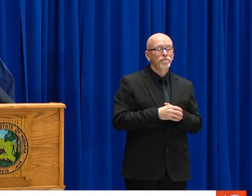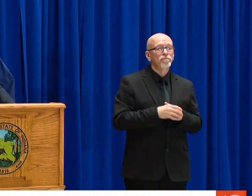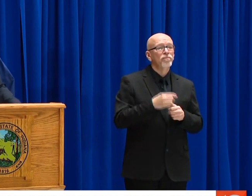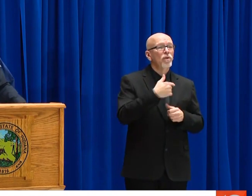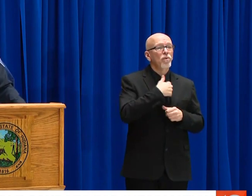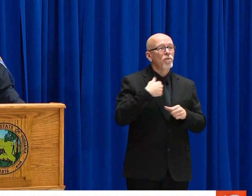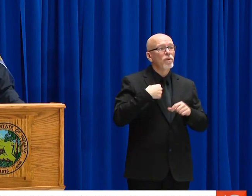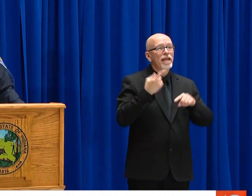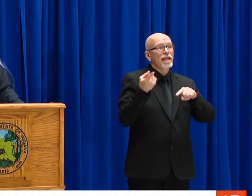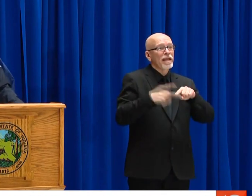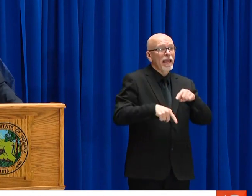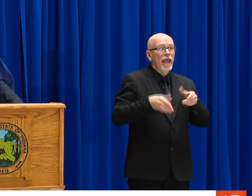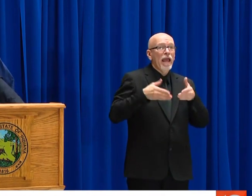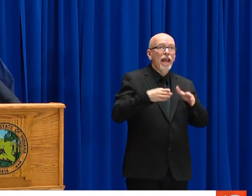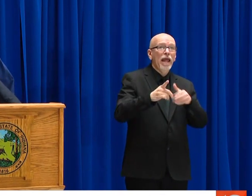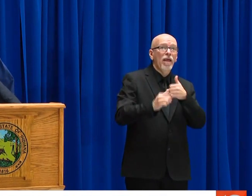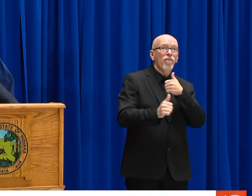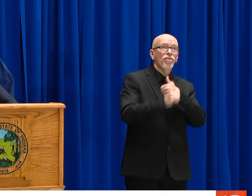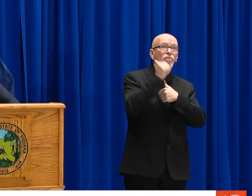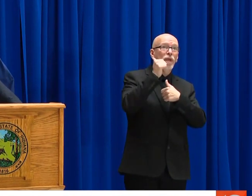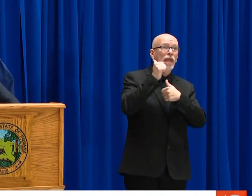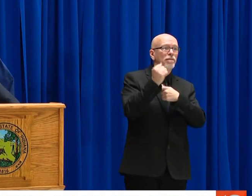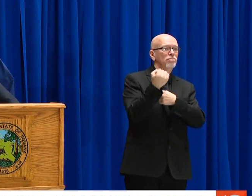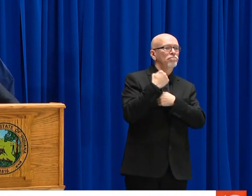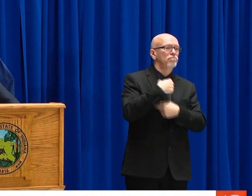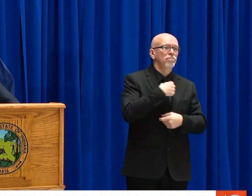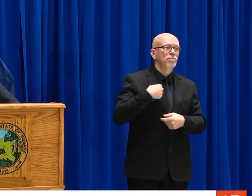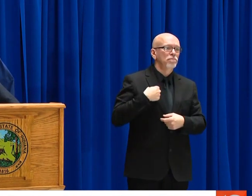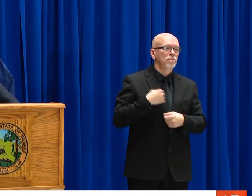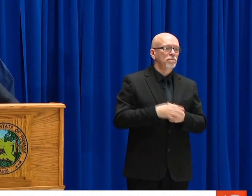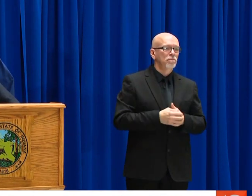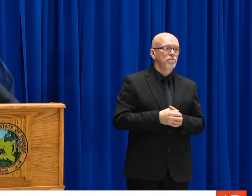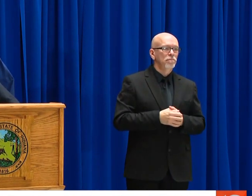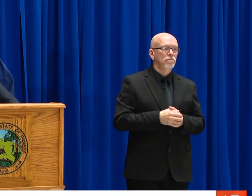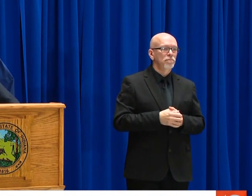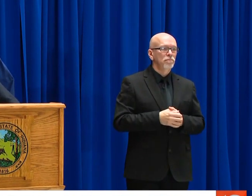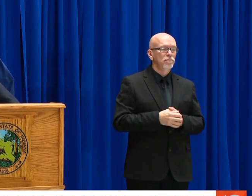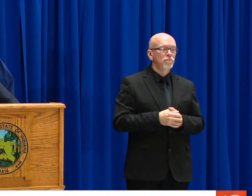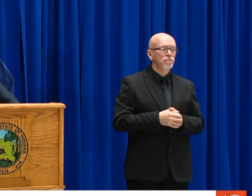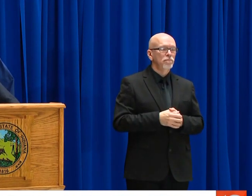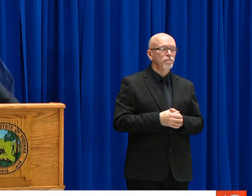I'LL GLADLY PROVIDE THE WRITTEN DOCUMENTATION THAT I'VE SENT OUT STATEWIDE WHEN THIS IS OVER.